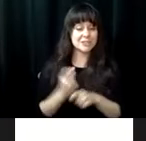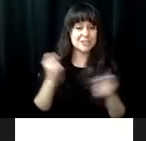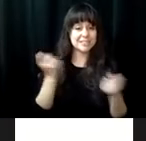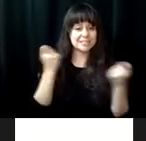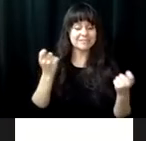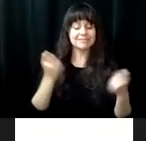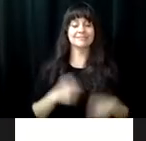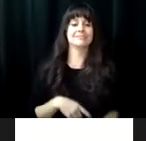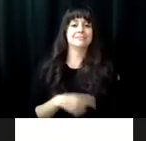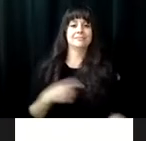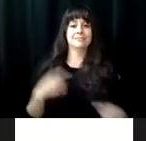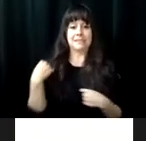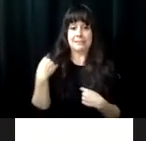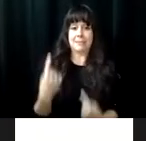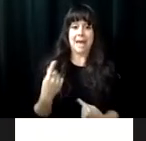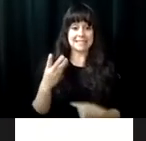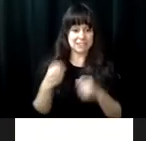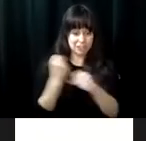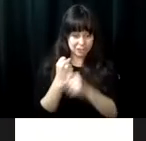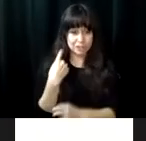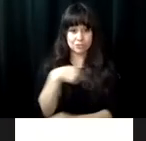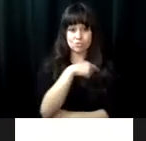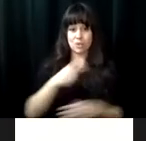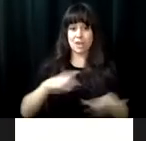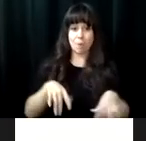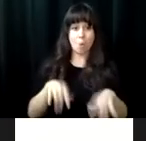to celebrate with VRCBVI the hundredth anniversary. Over the last